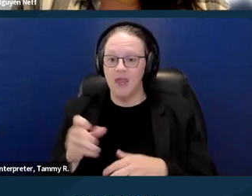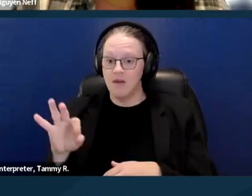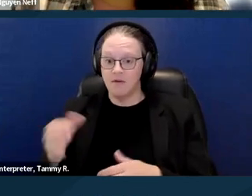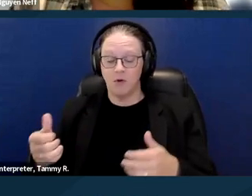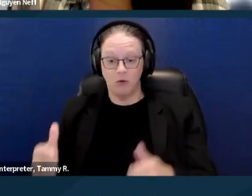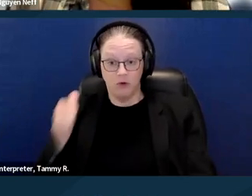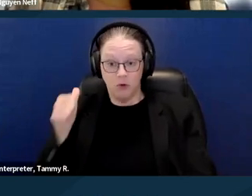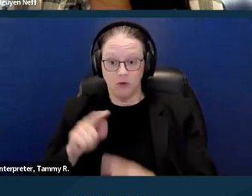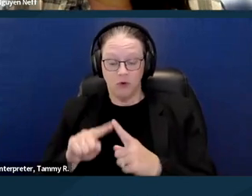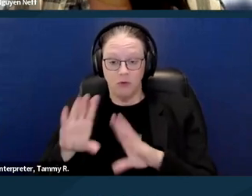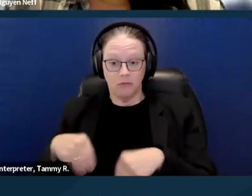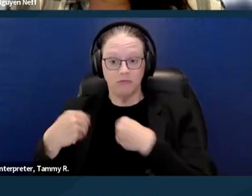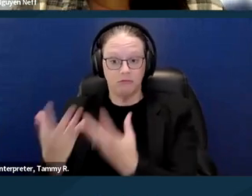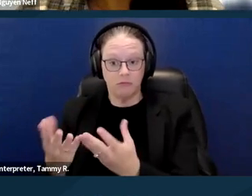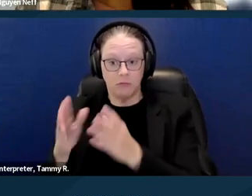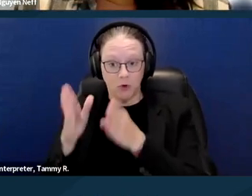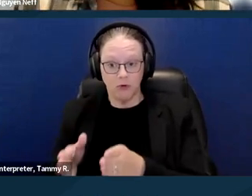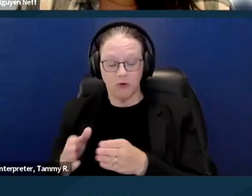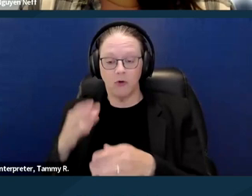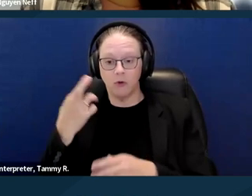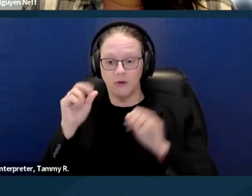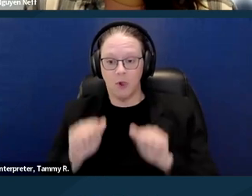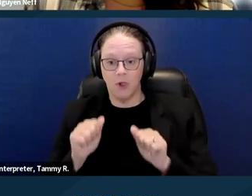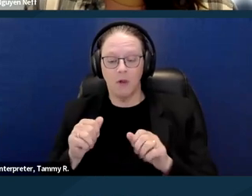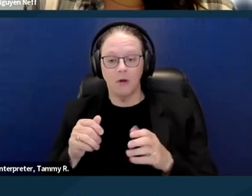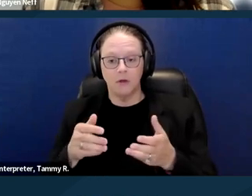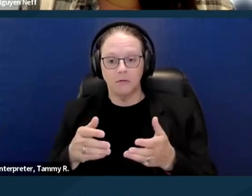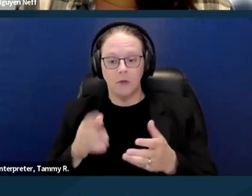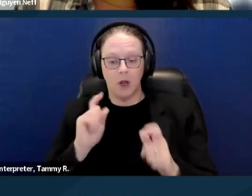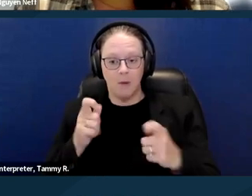So a reasonable accommodation needs to be necessary.